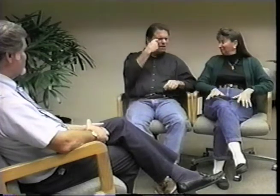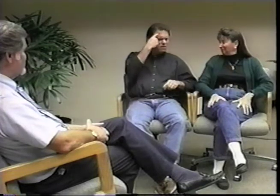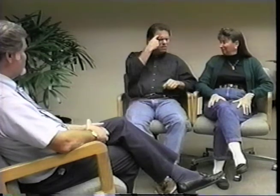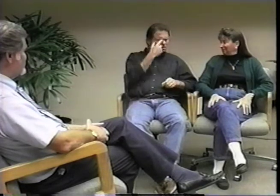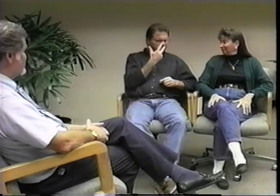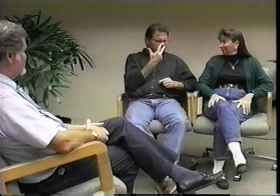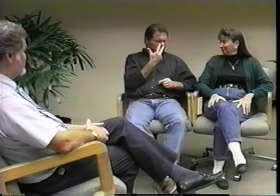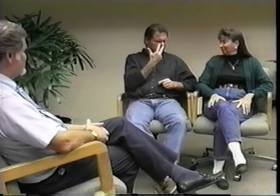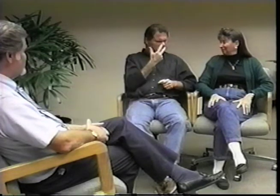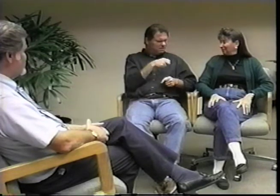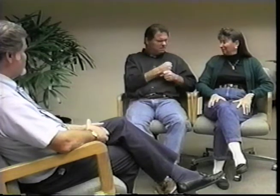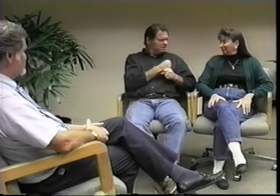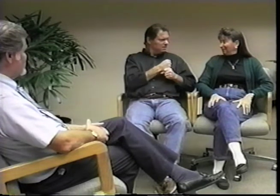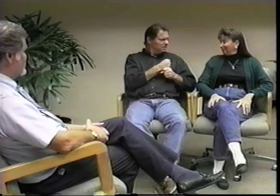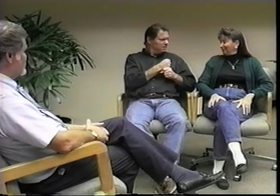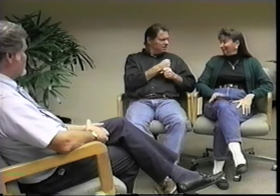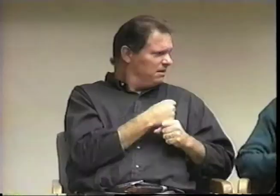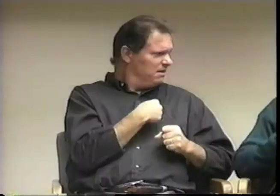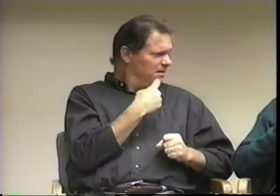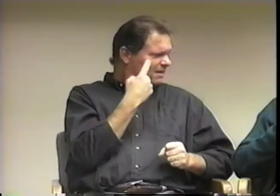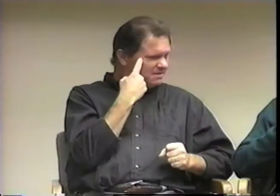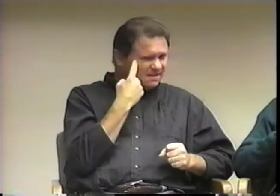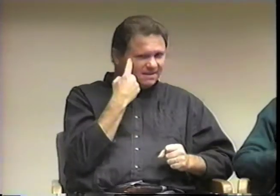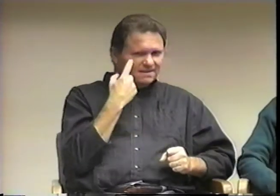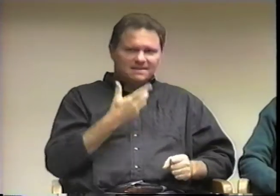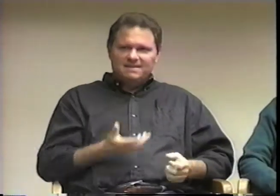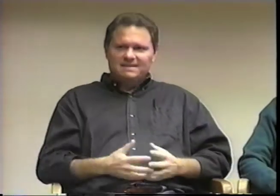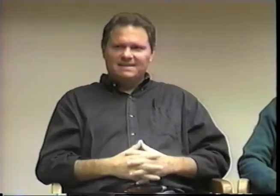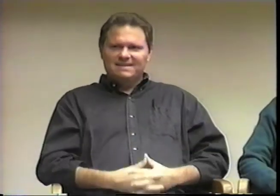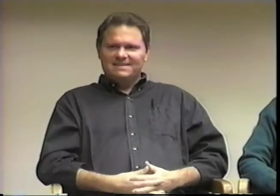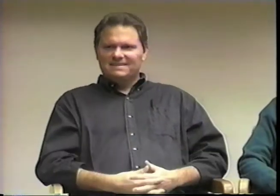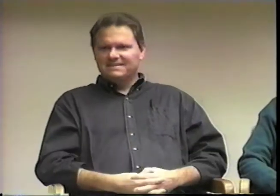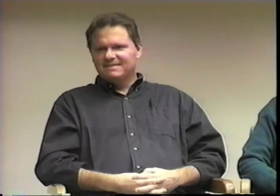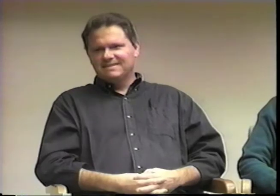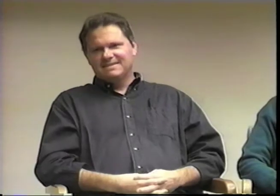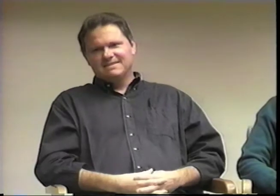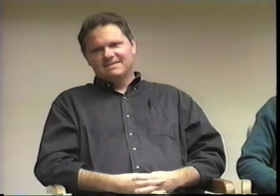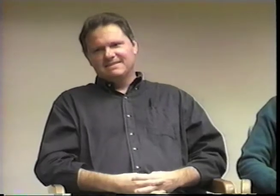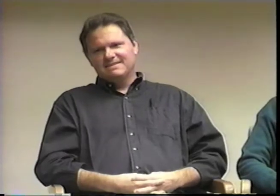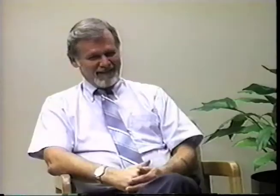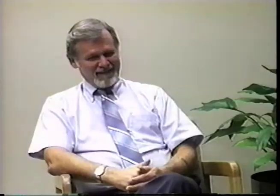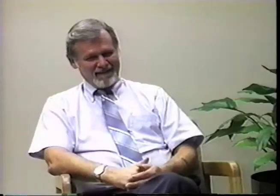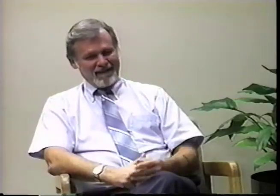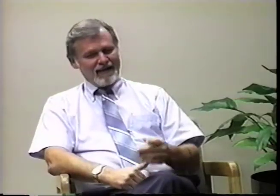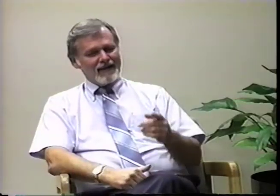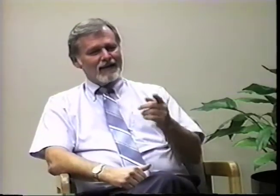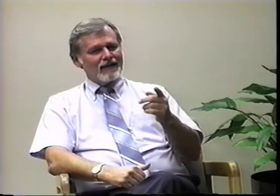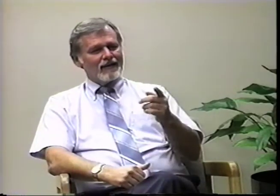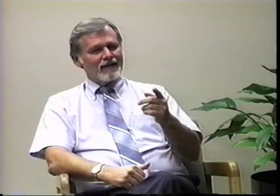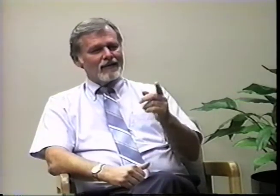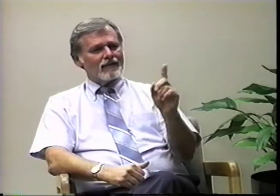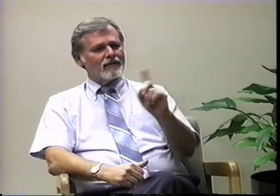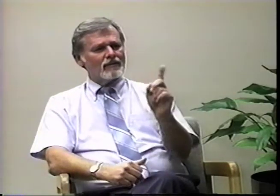No, no, no. I think it feels more like three years.